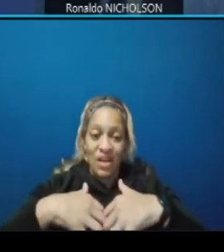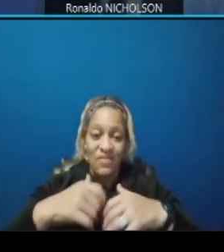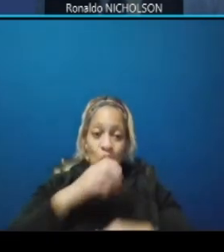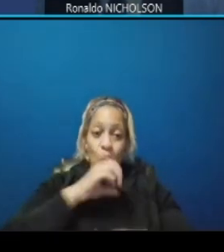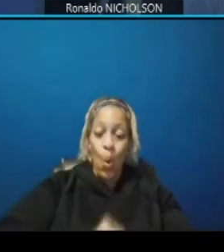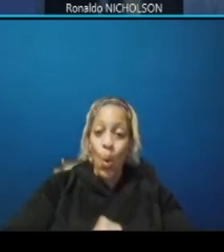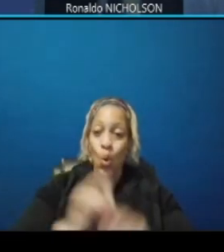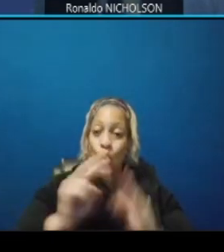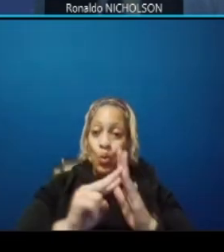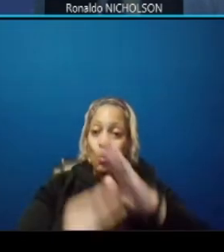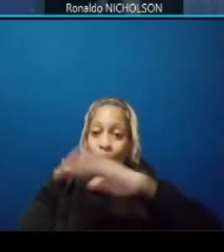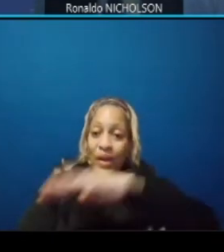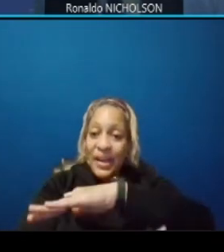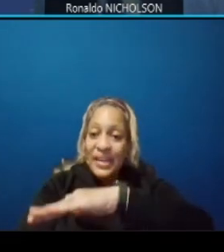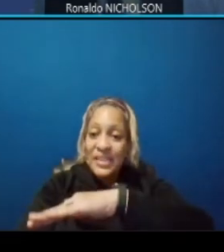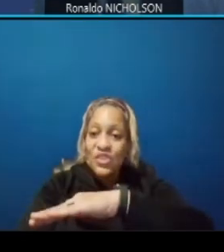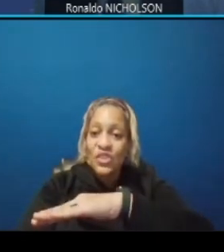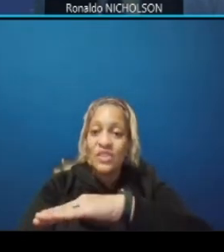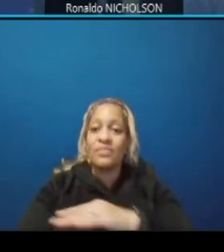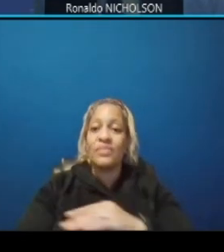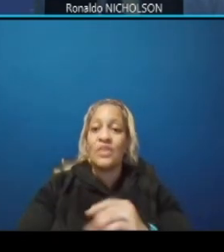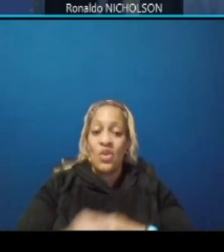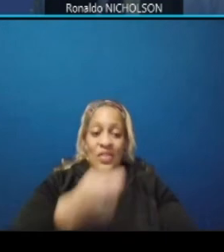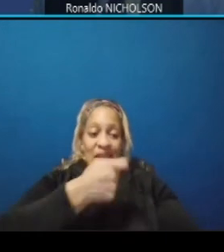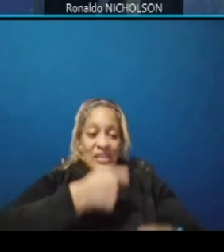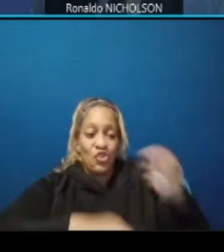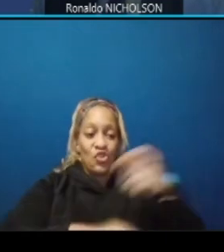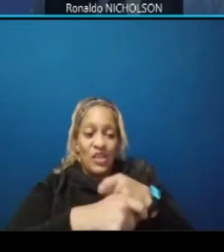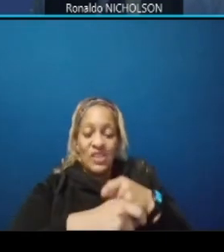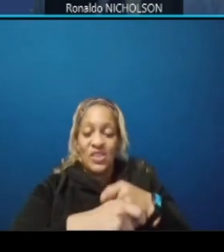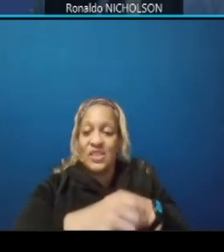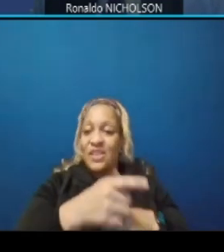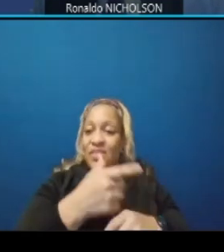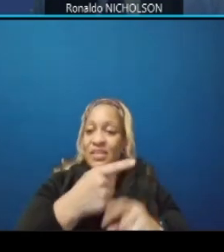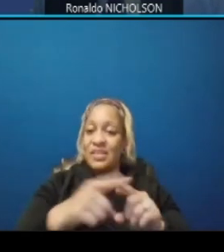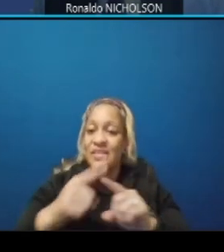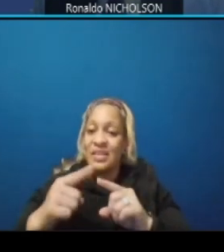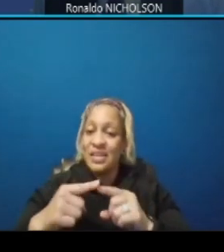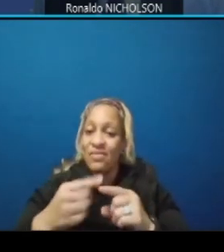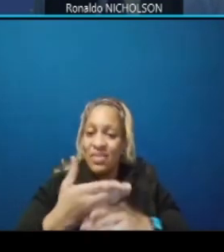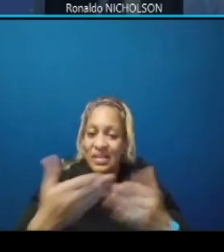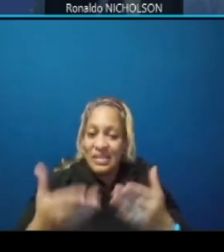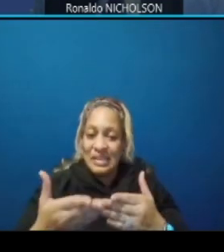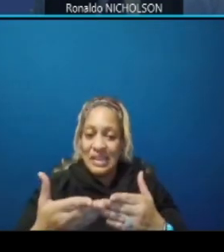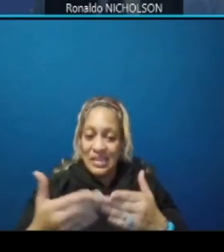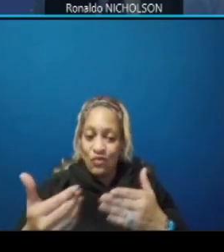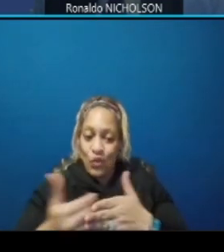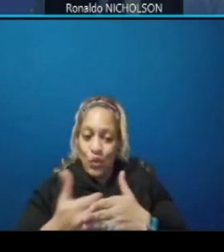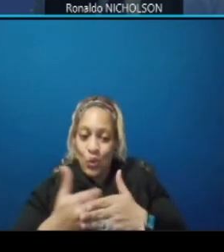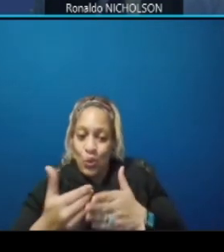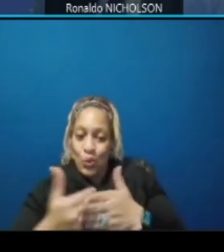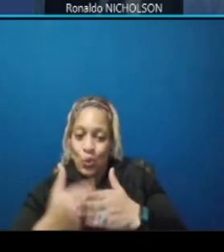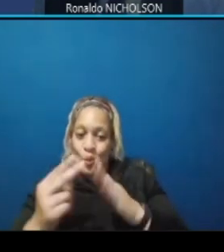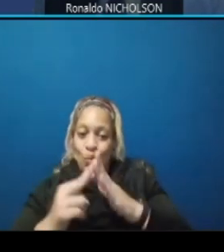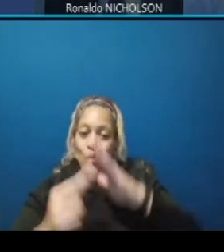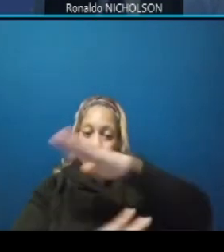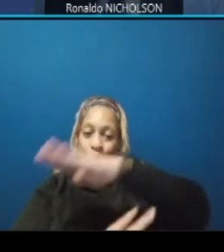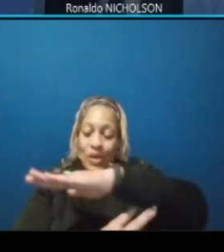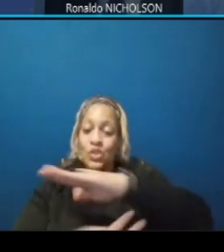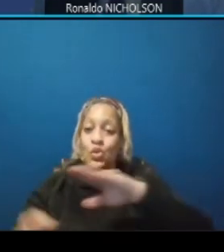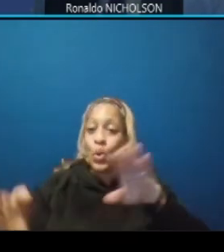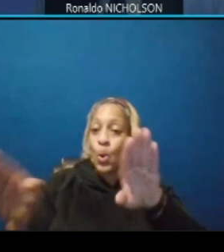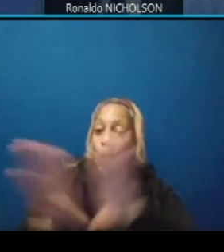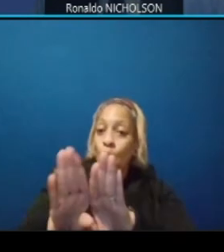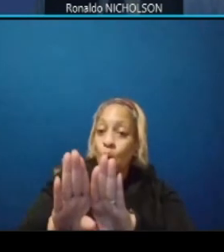or erection of girders for the new bridges that we may have to to close that uh temporarily at night